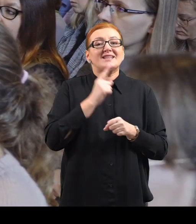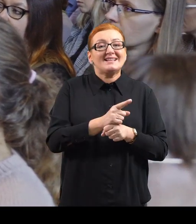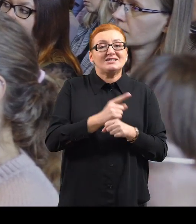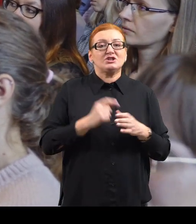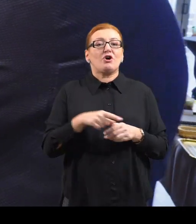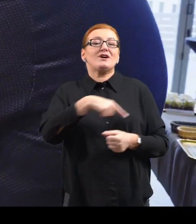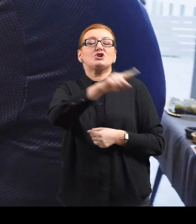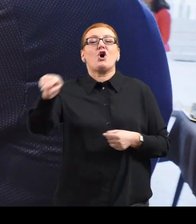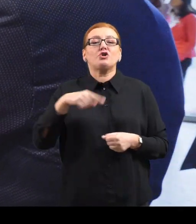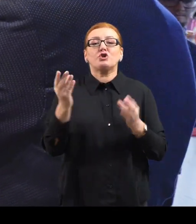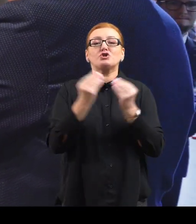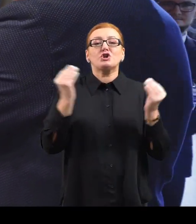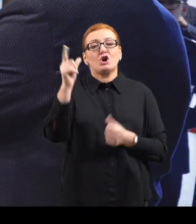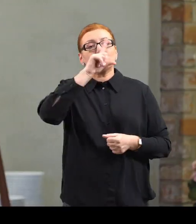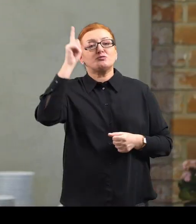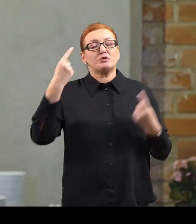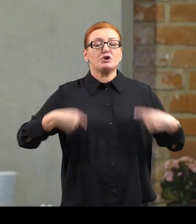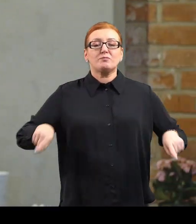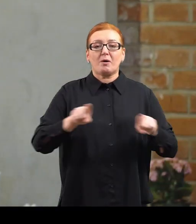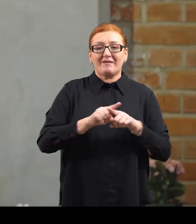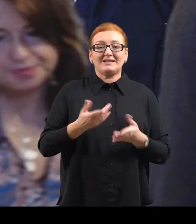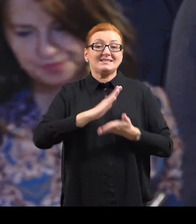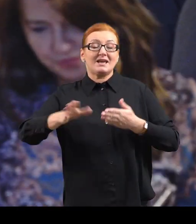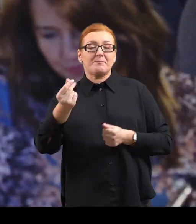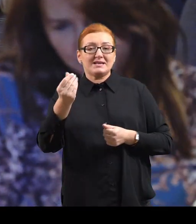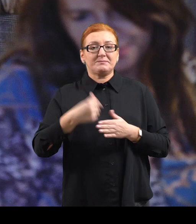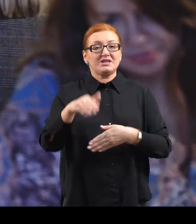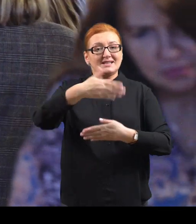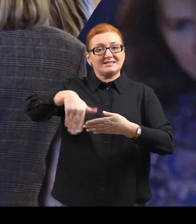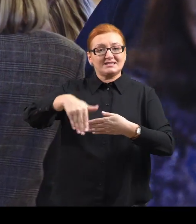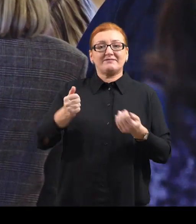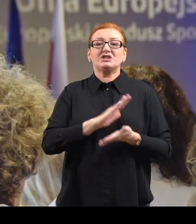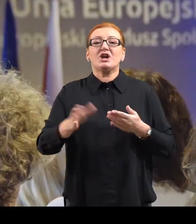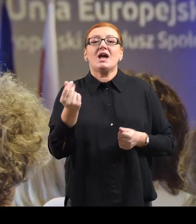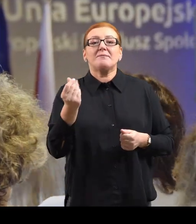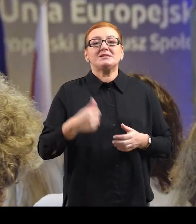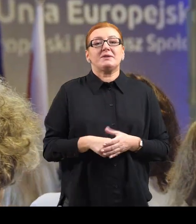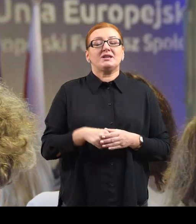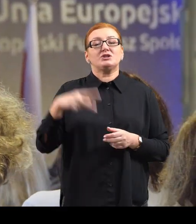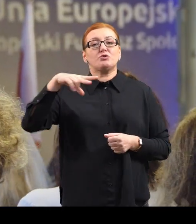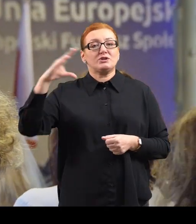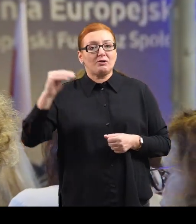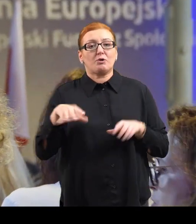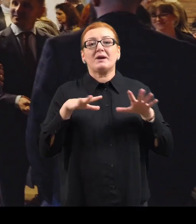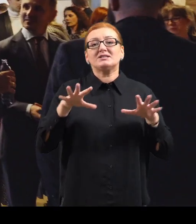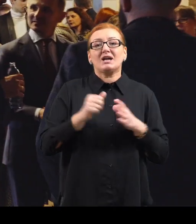its surroundings, on civil society development. If not those external funds, those european funds, many things